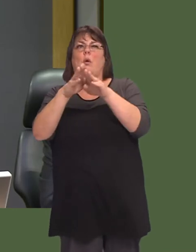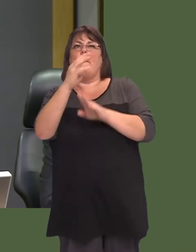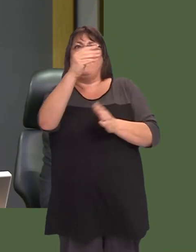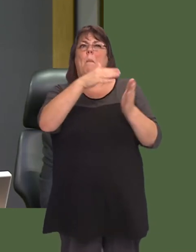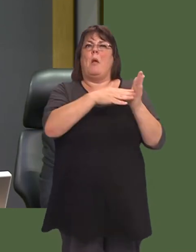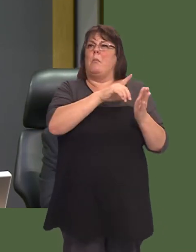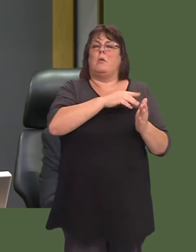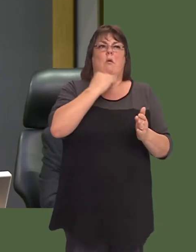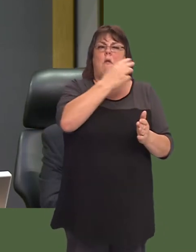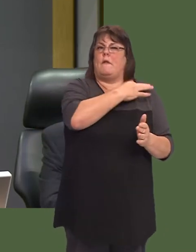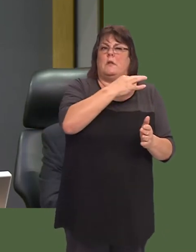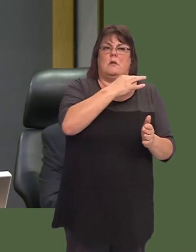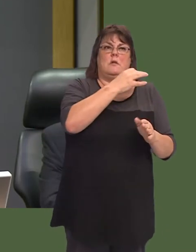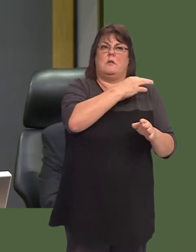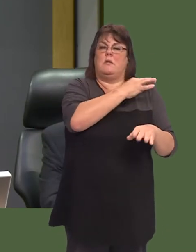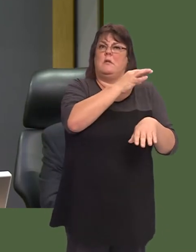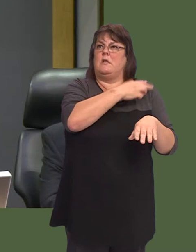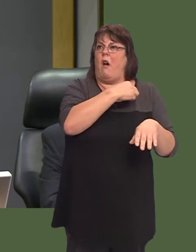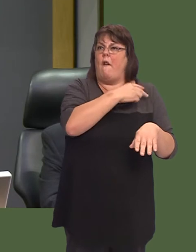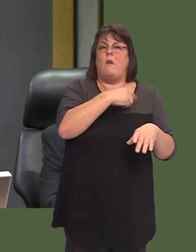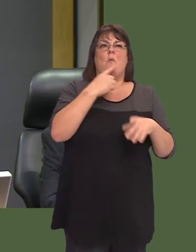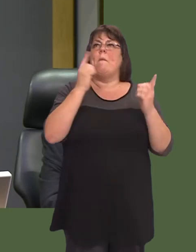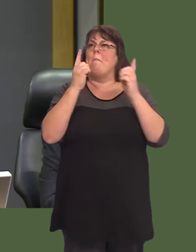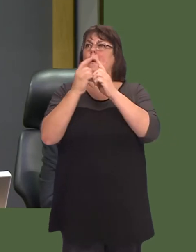Weíve met with the British Medical Association, weíve met with other medical professionals,